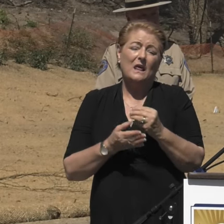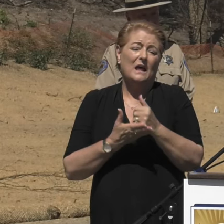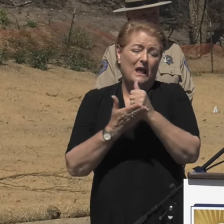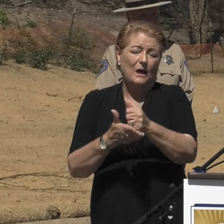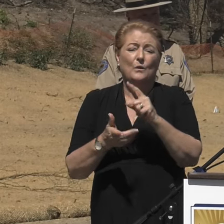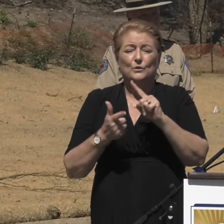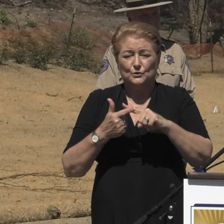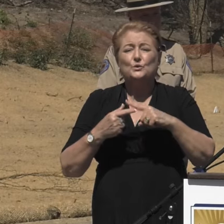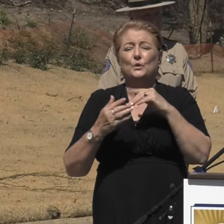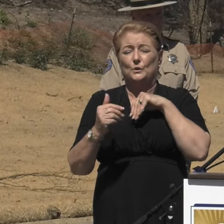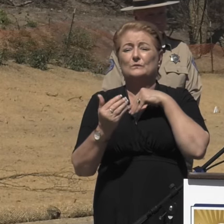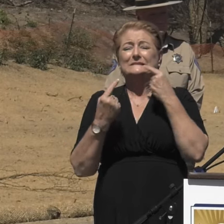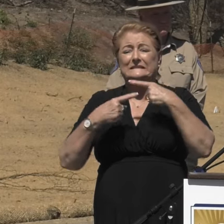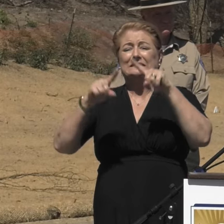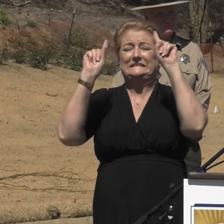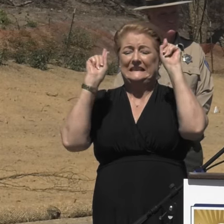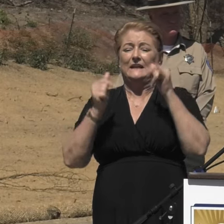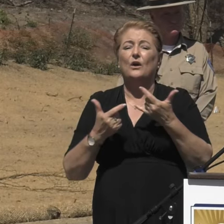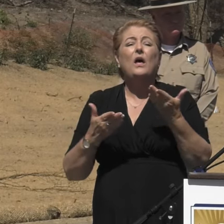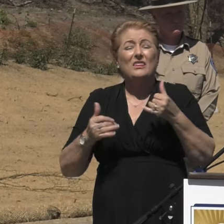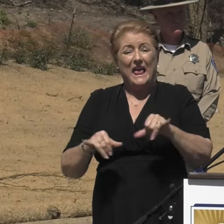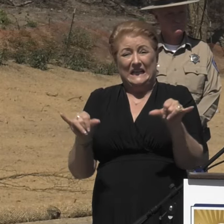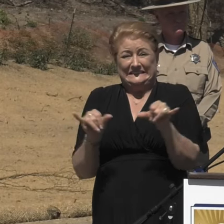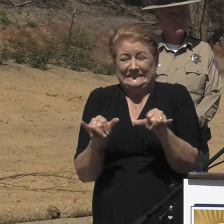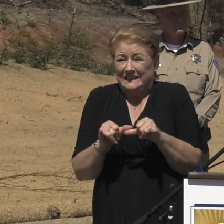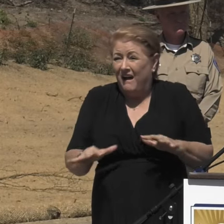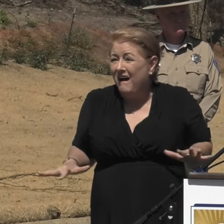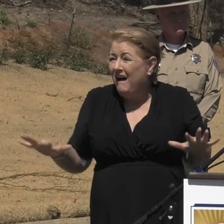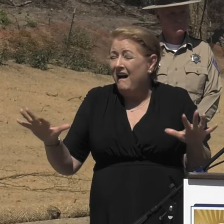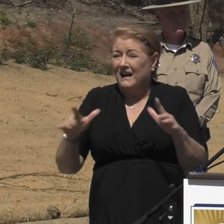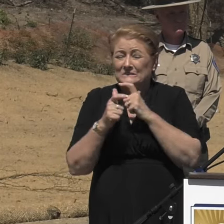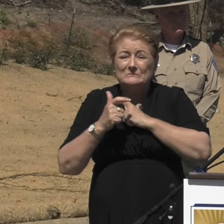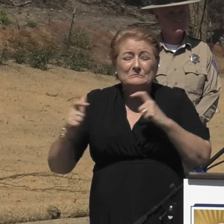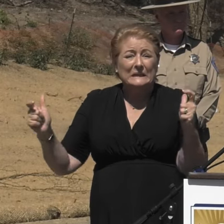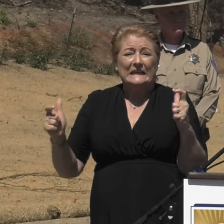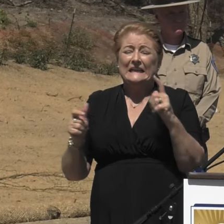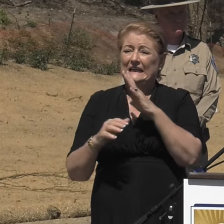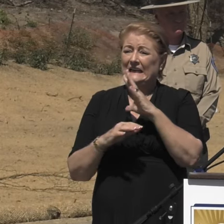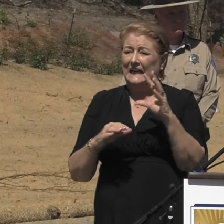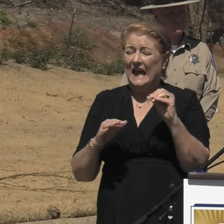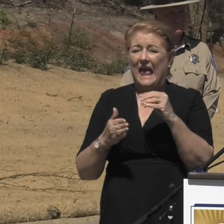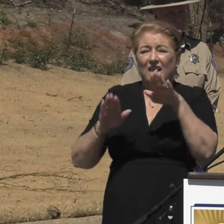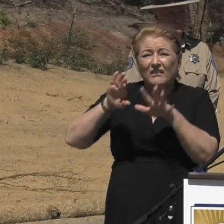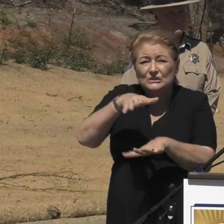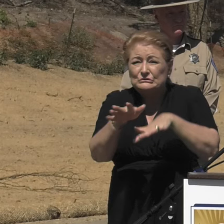The property size and terrain here in southern California provided quite a challenge,